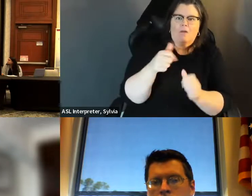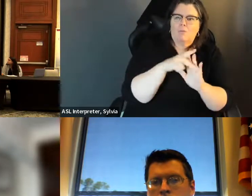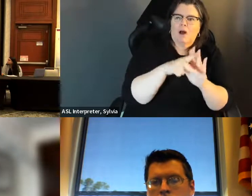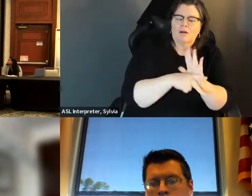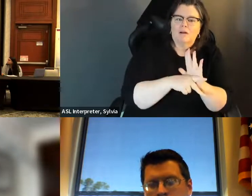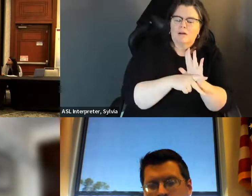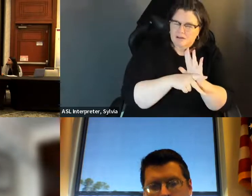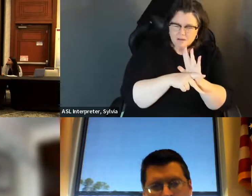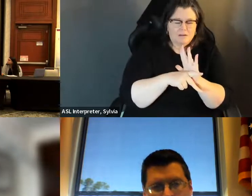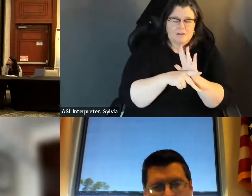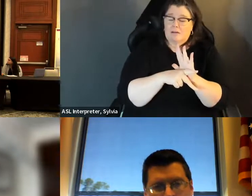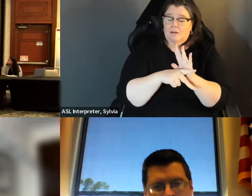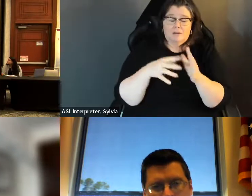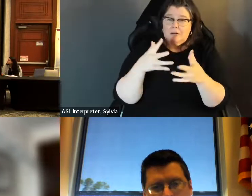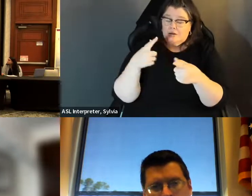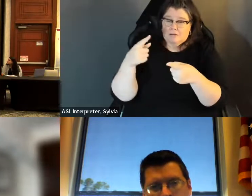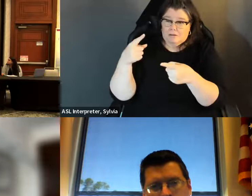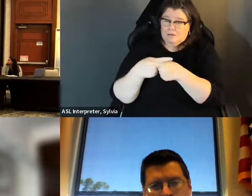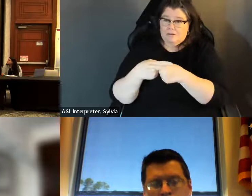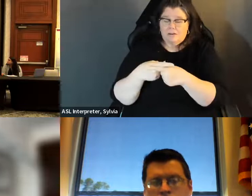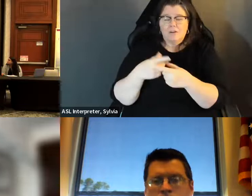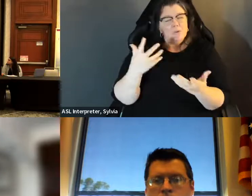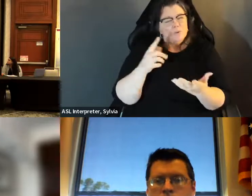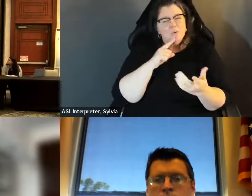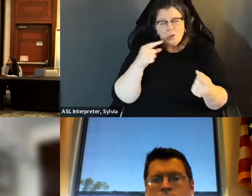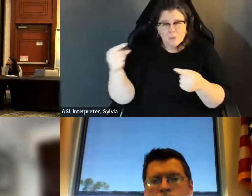battle